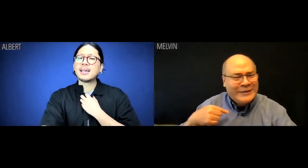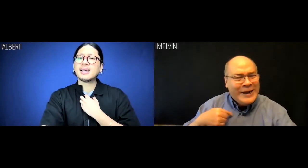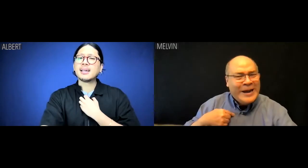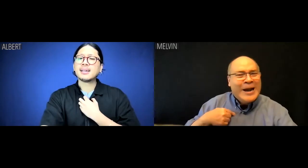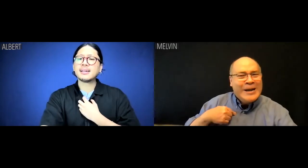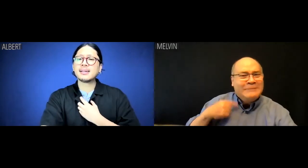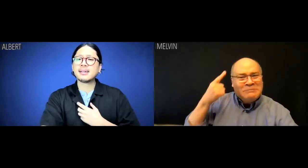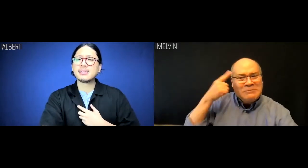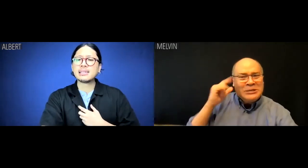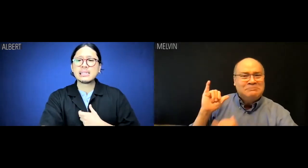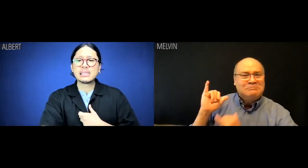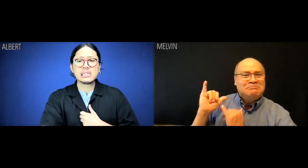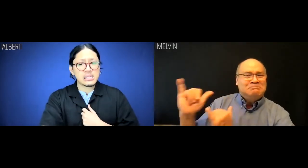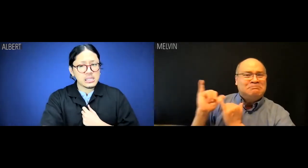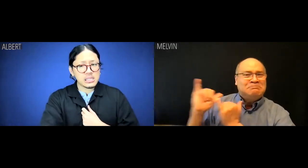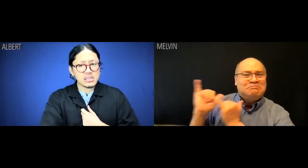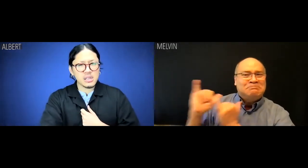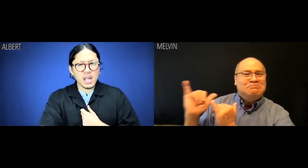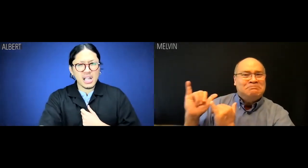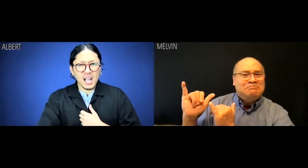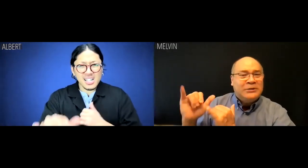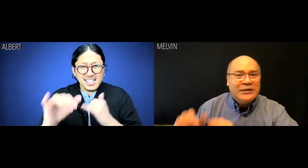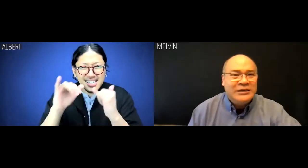I find him very relatable.